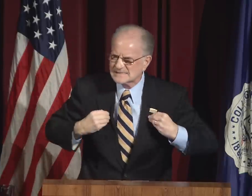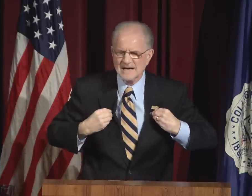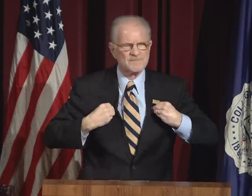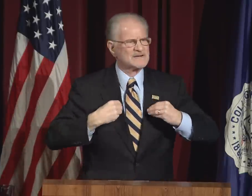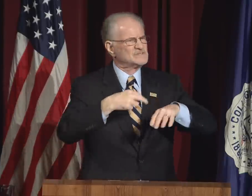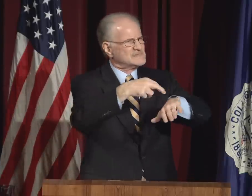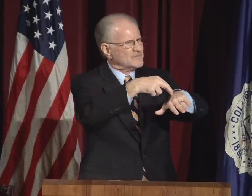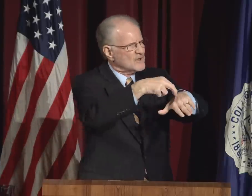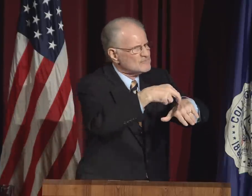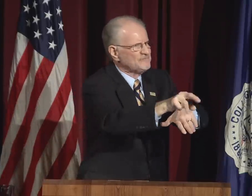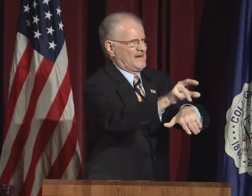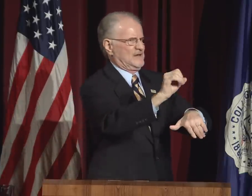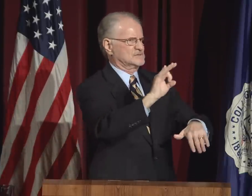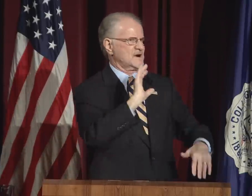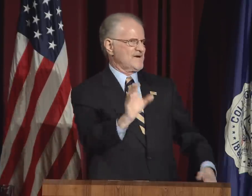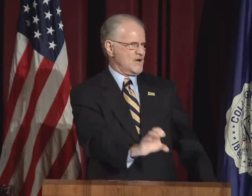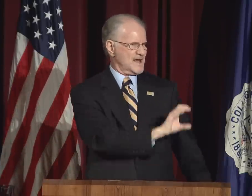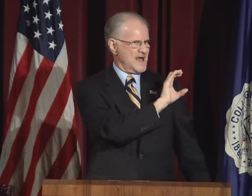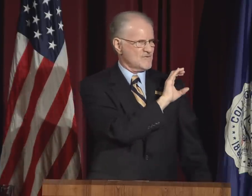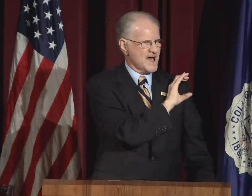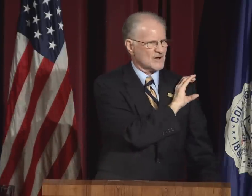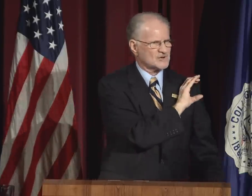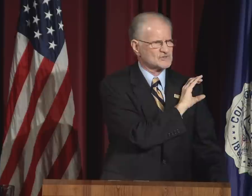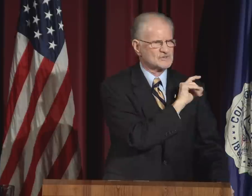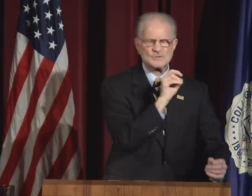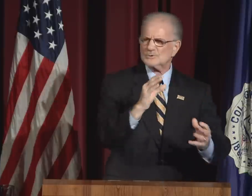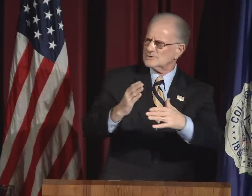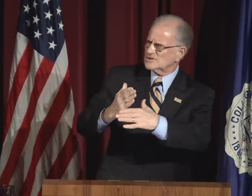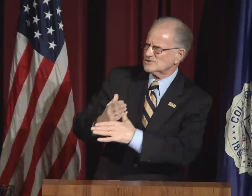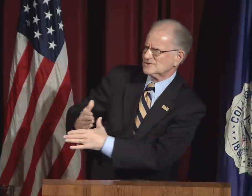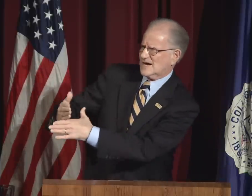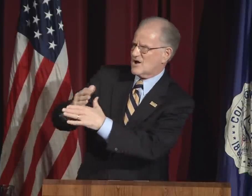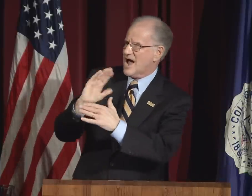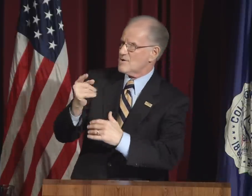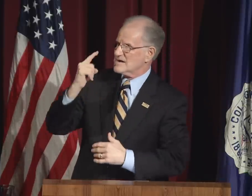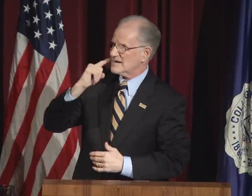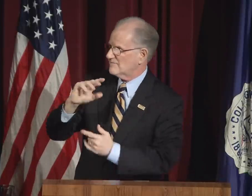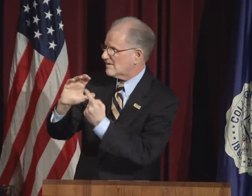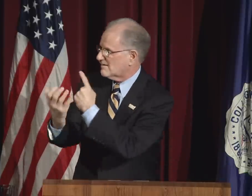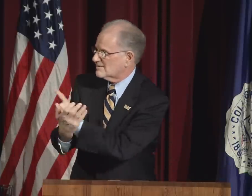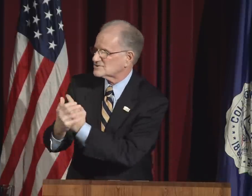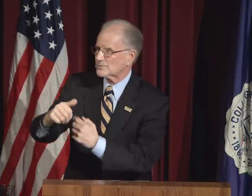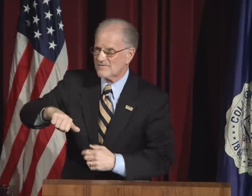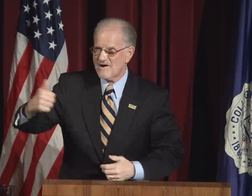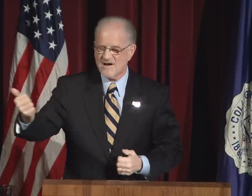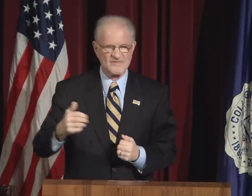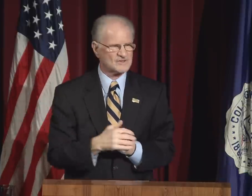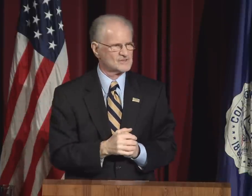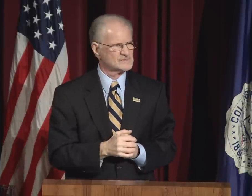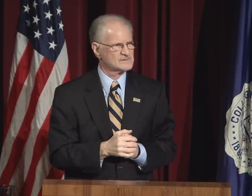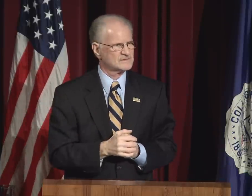And why is that? Acceptance is the reflection of our character